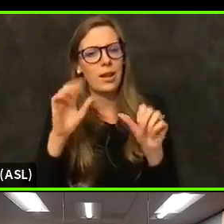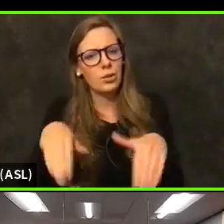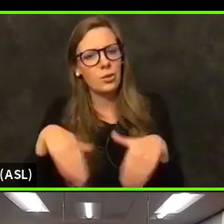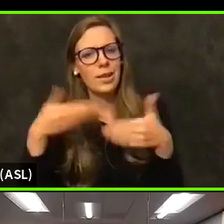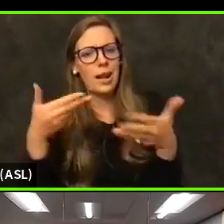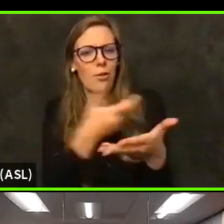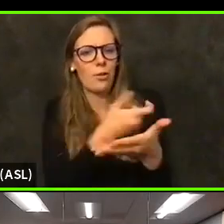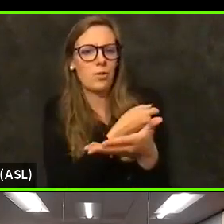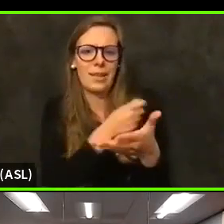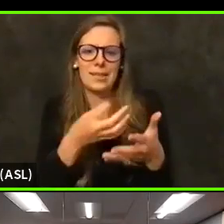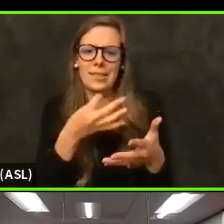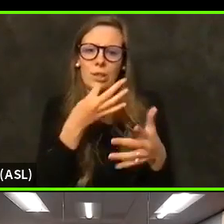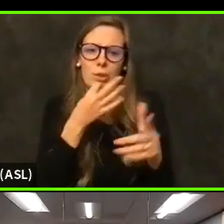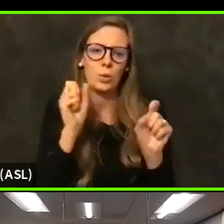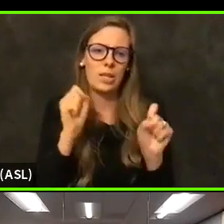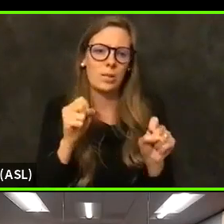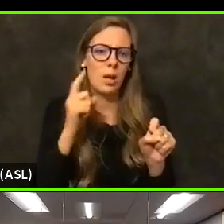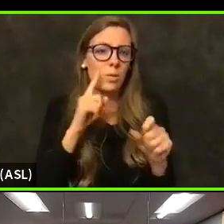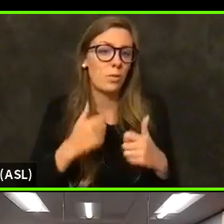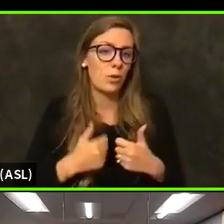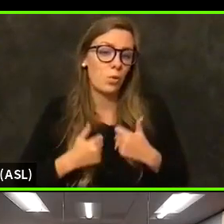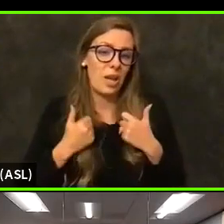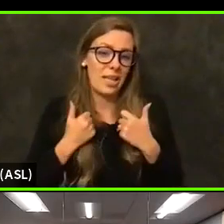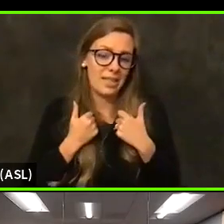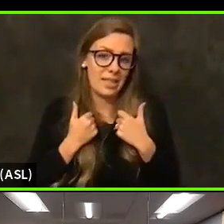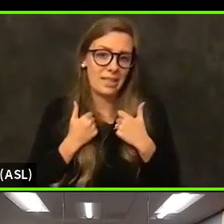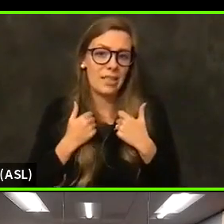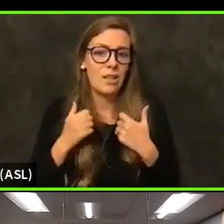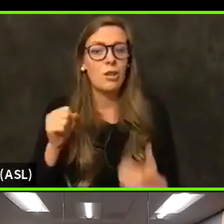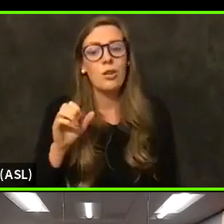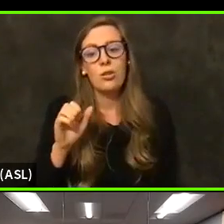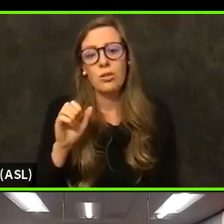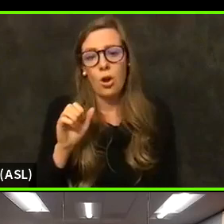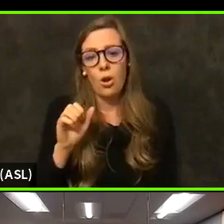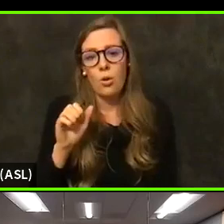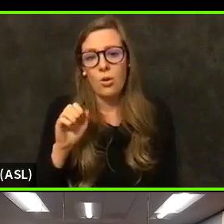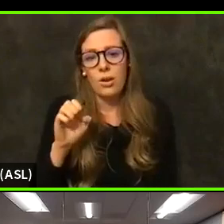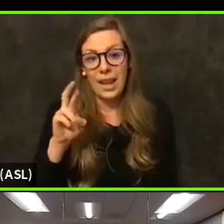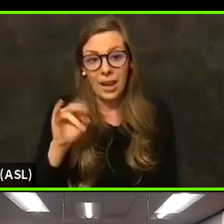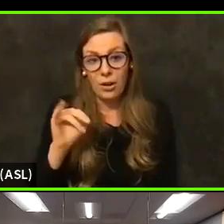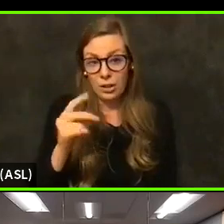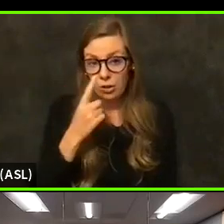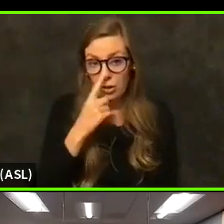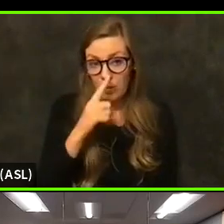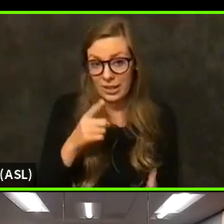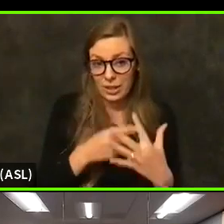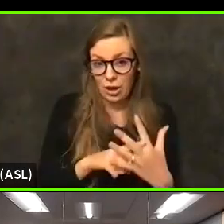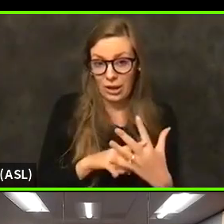as possible. Aaron, did you want to start here? Can you hear me scream?